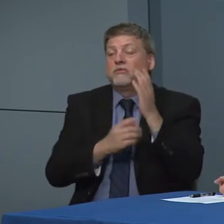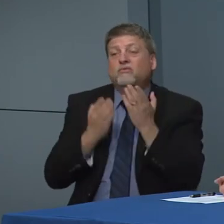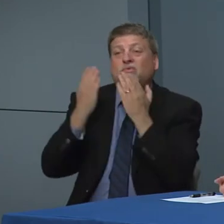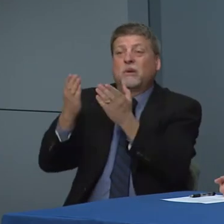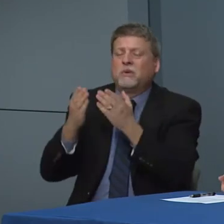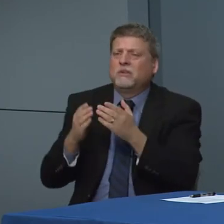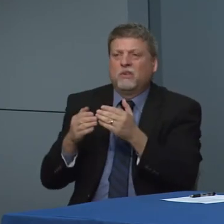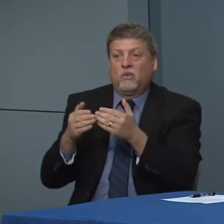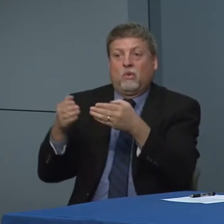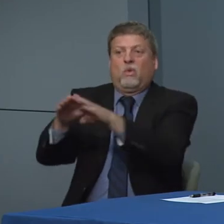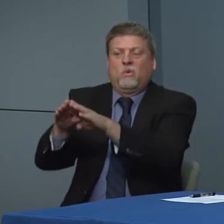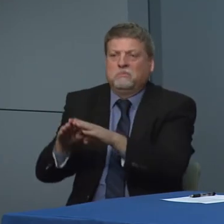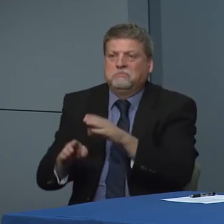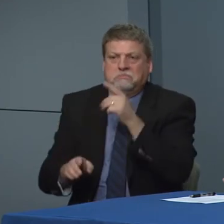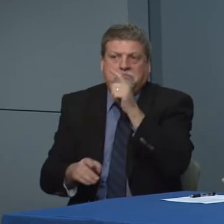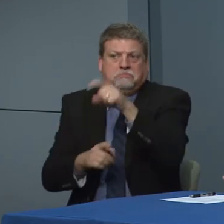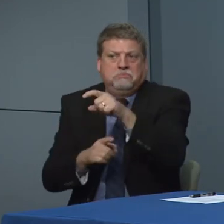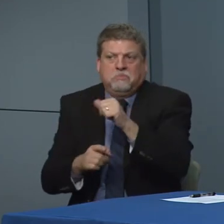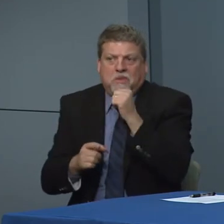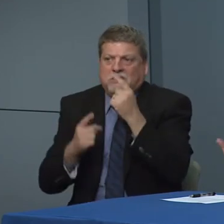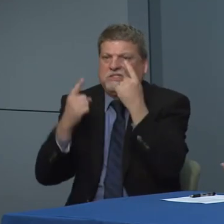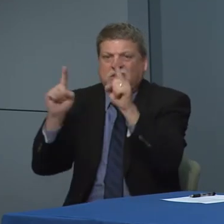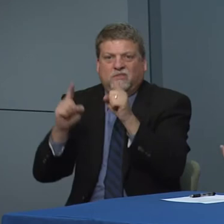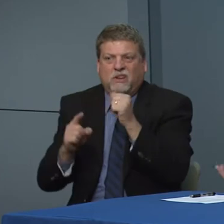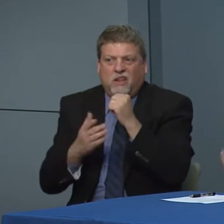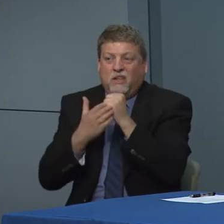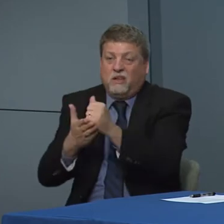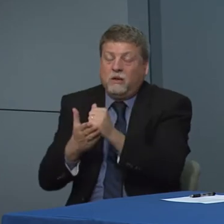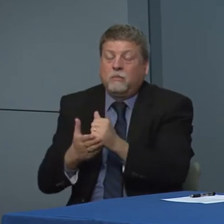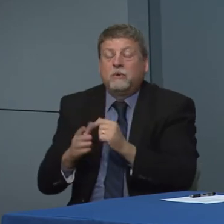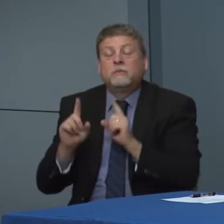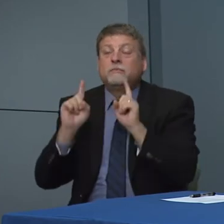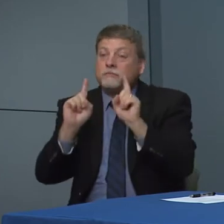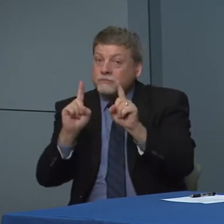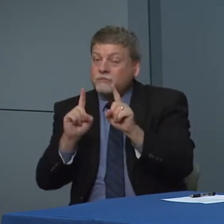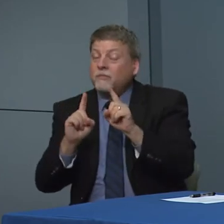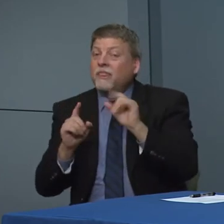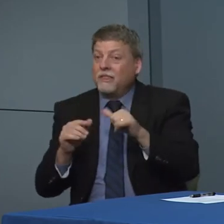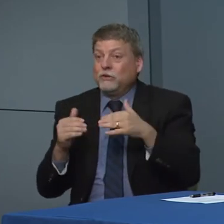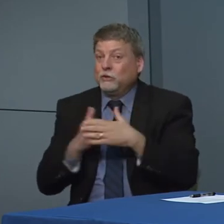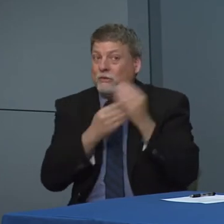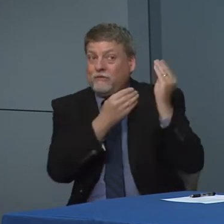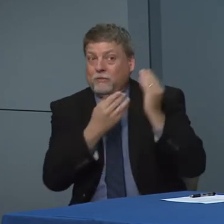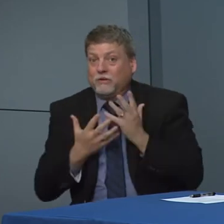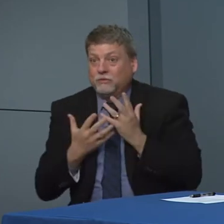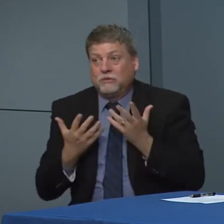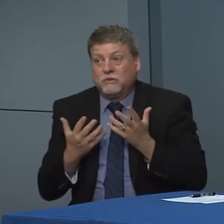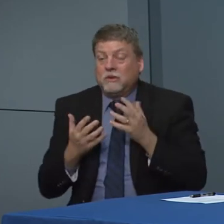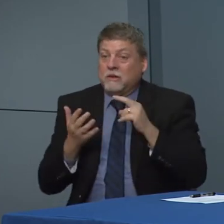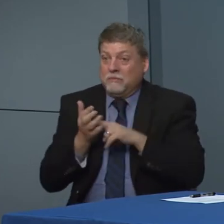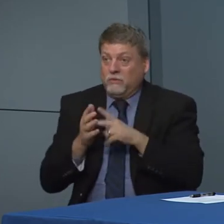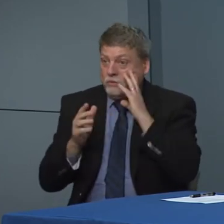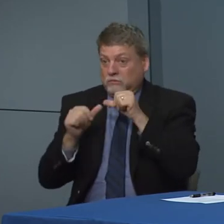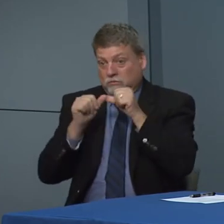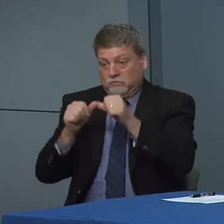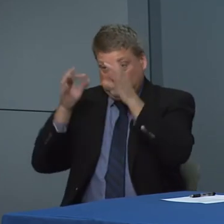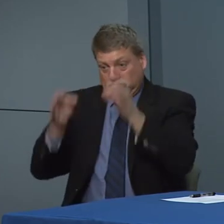preemptive school closures. Now what I would say is that we're going to be taking in a lot of inputs. Including understanding what our state